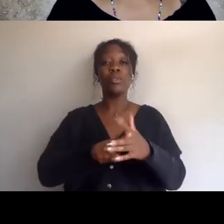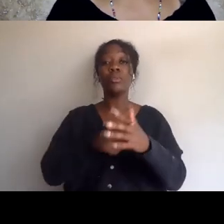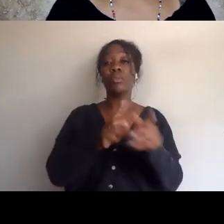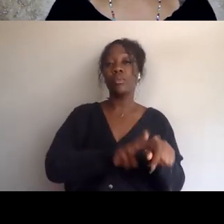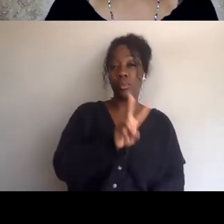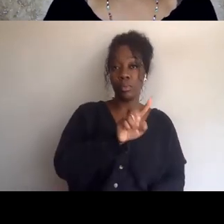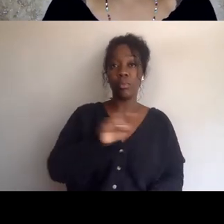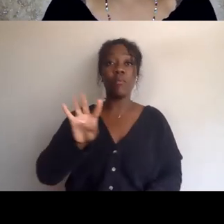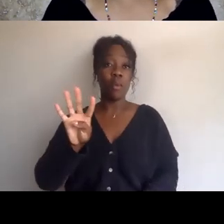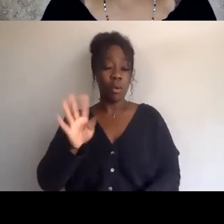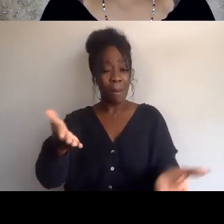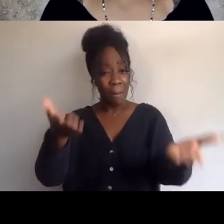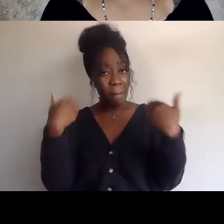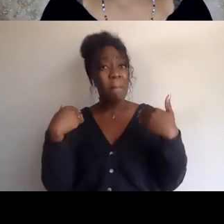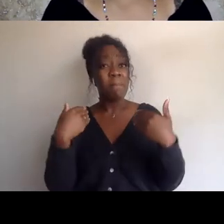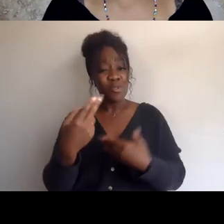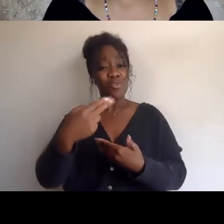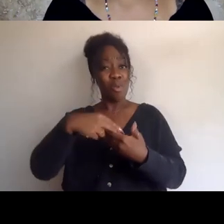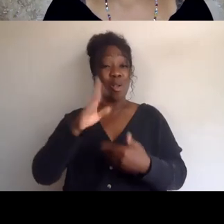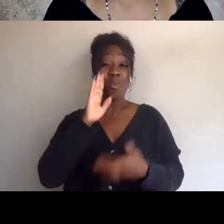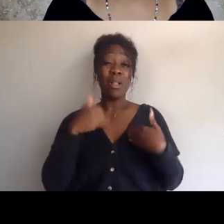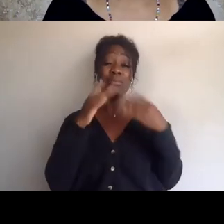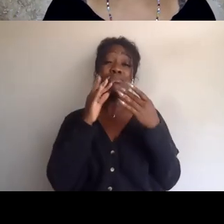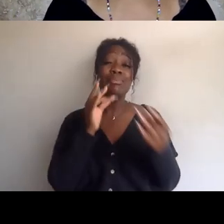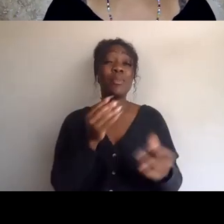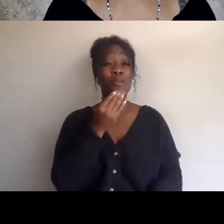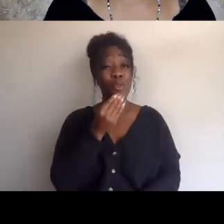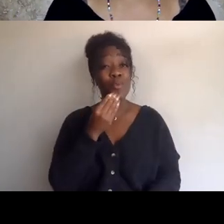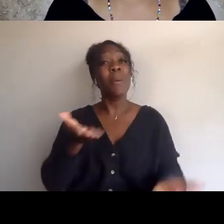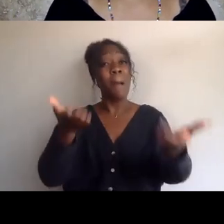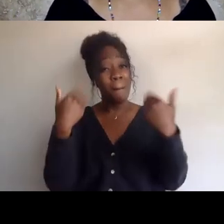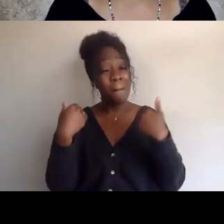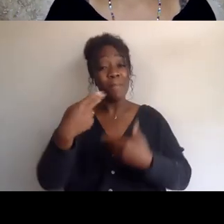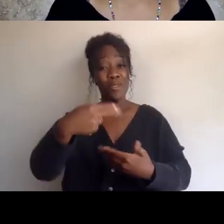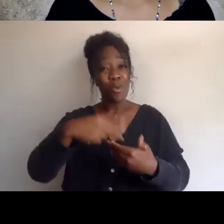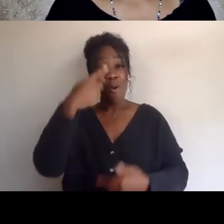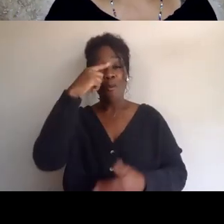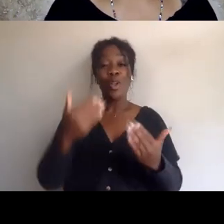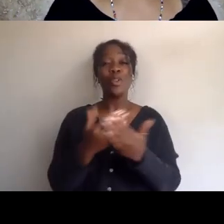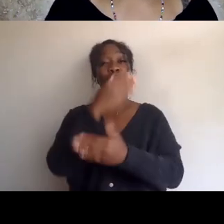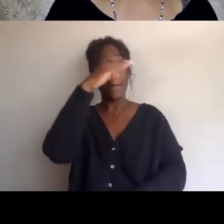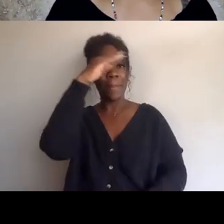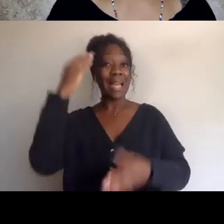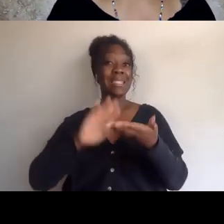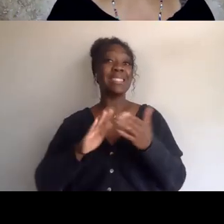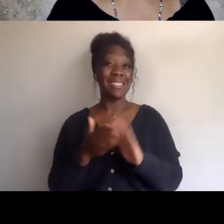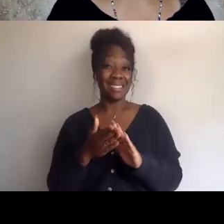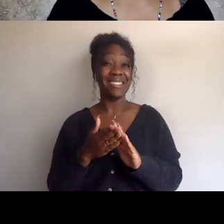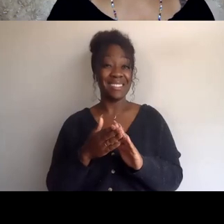so come out, we'll probably have really good food, come out and join us for "New Black City." We've been talking about what's been happening